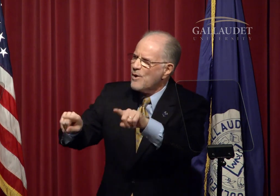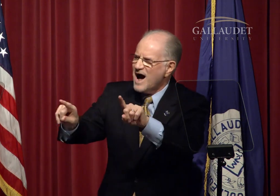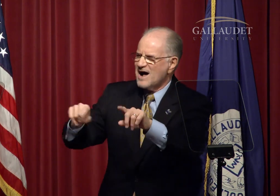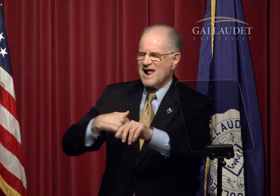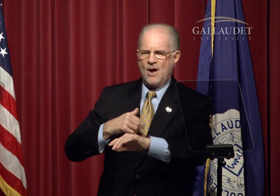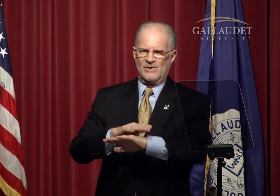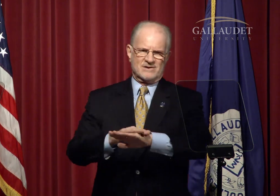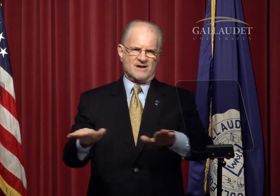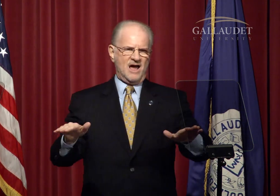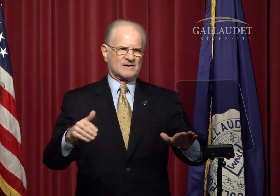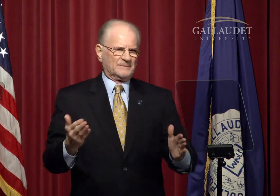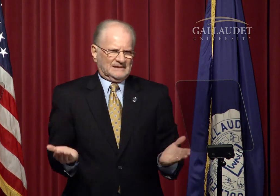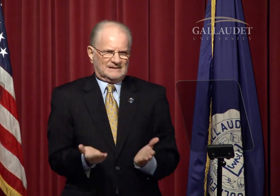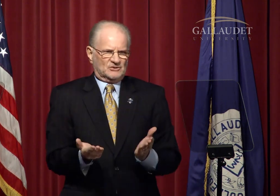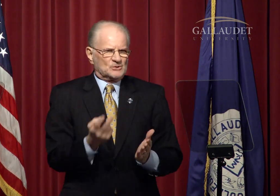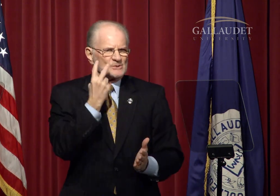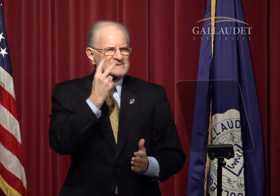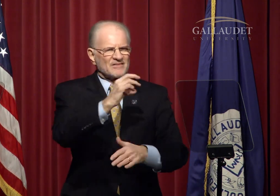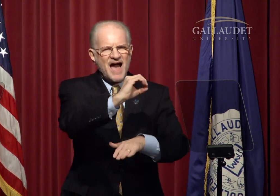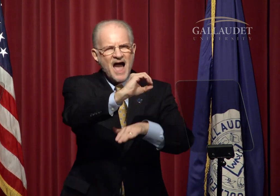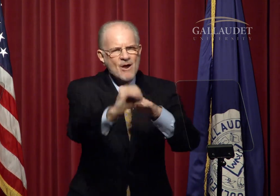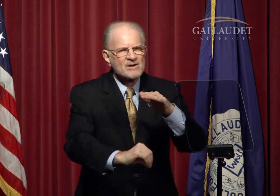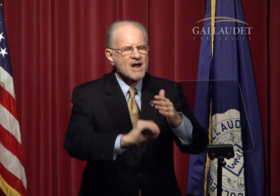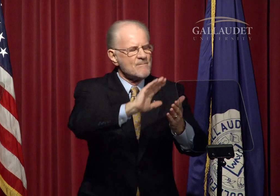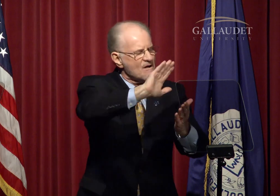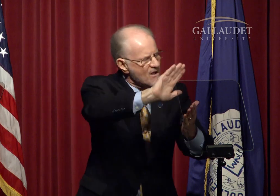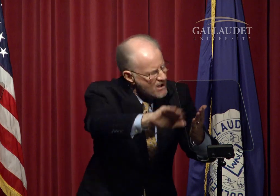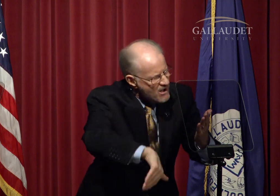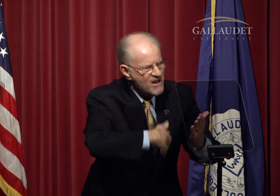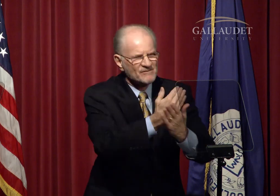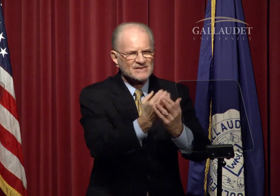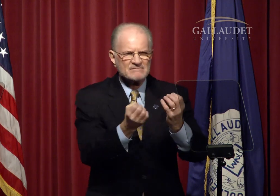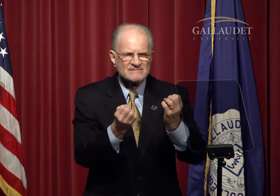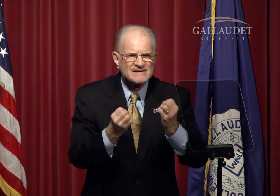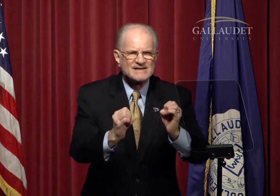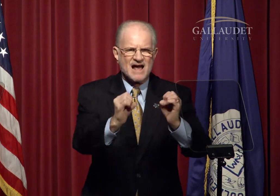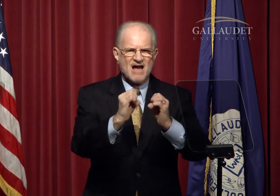While I will not be able to see the outcome